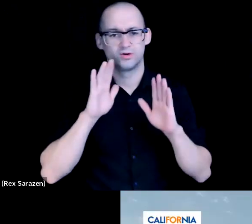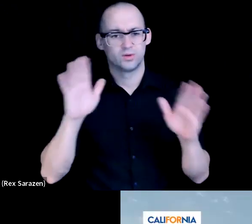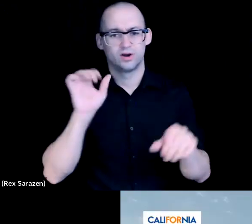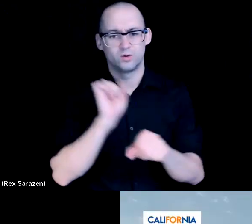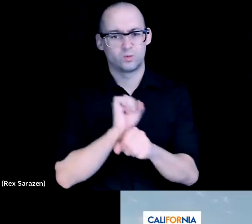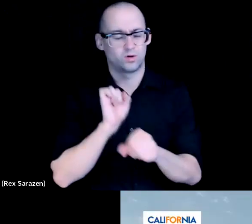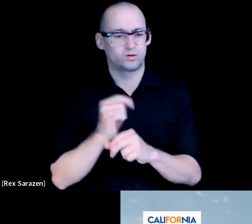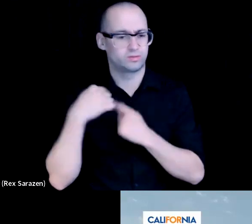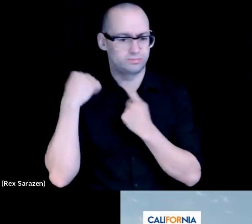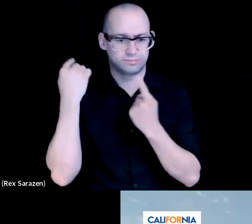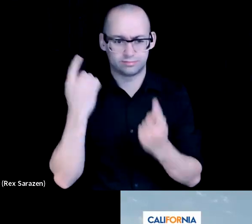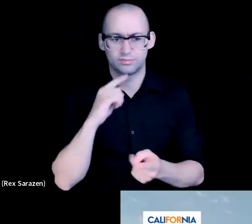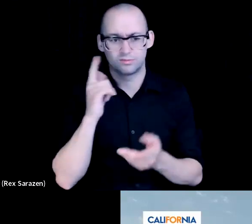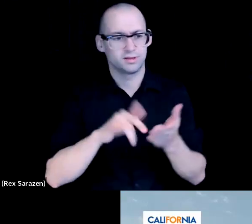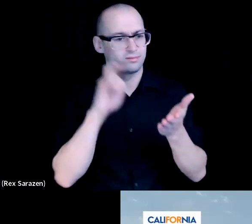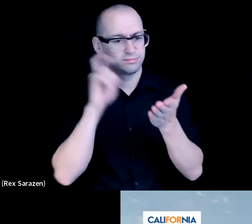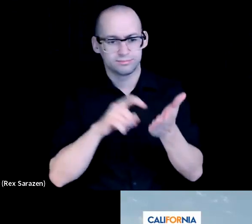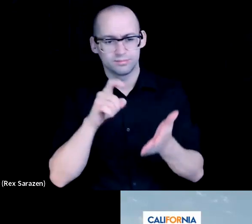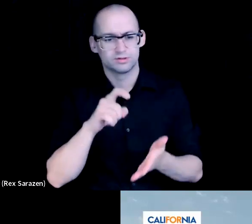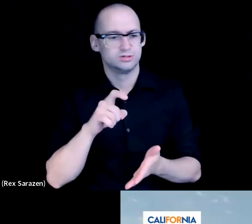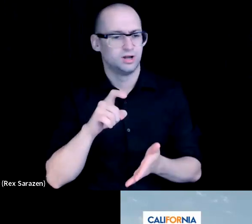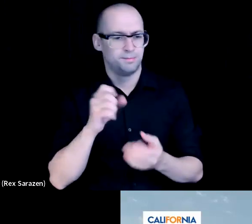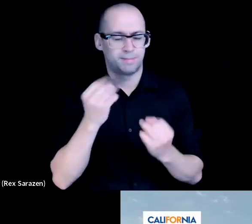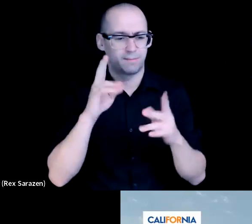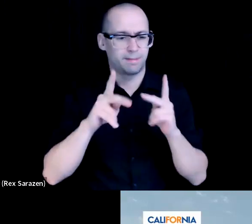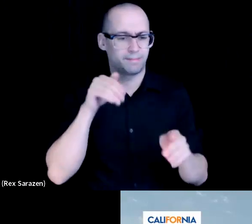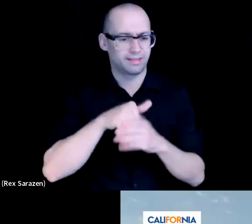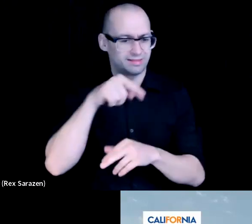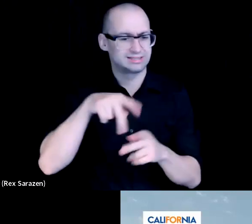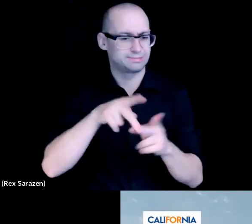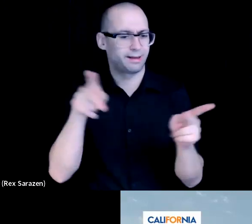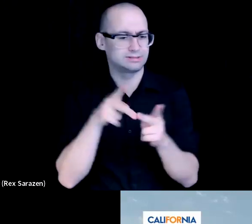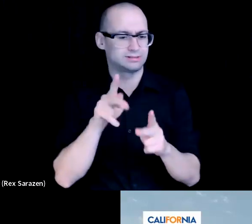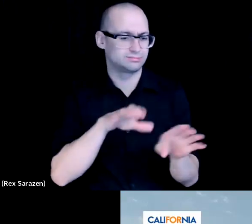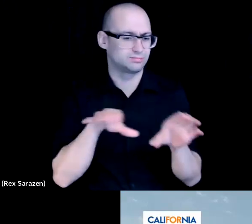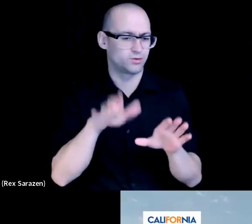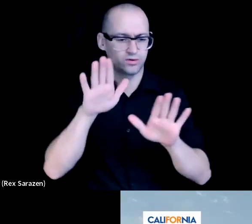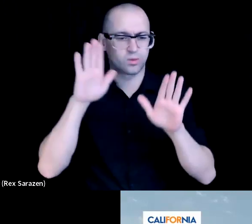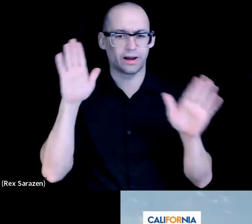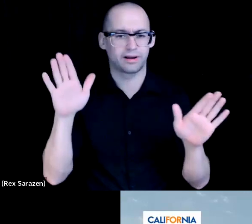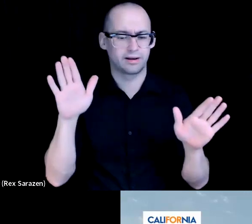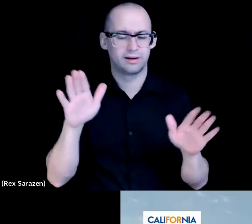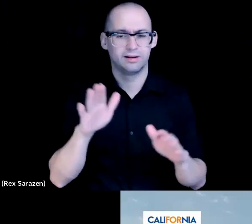And we know that there are many other folks in this space that are doing this great work,